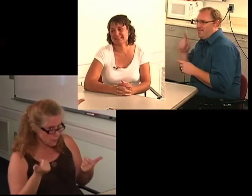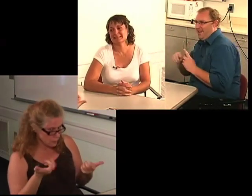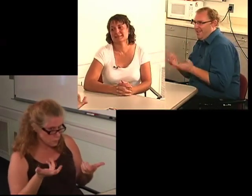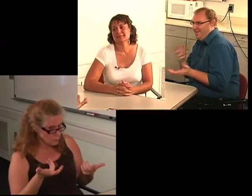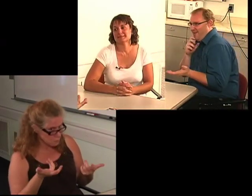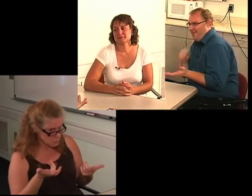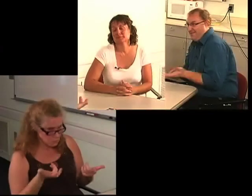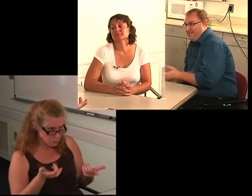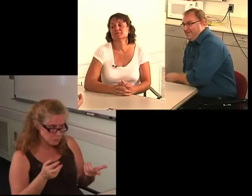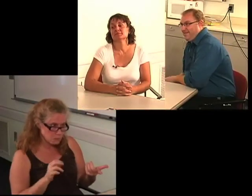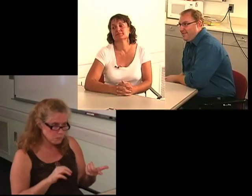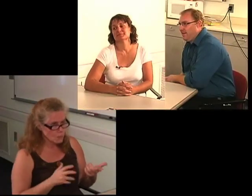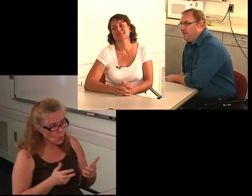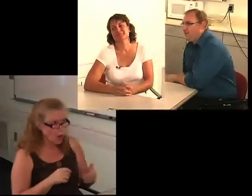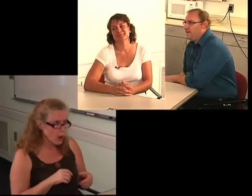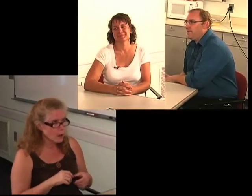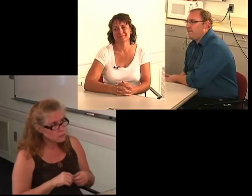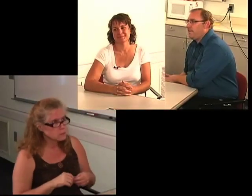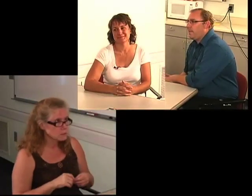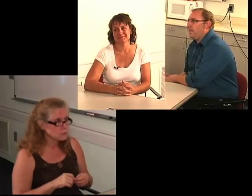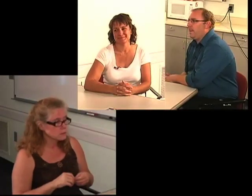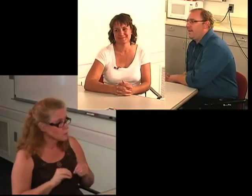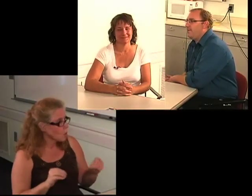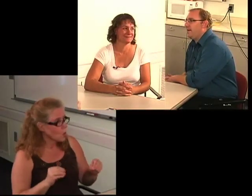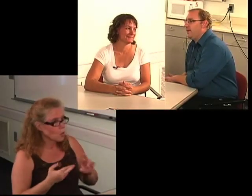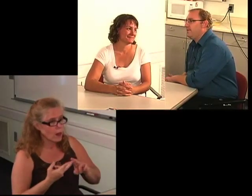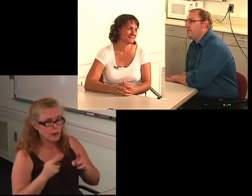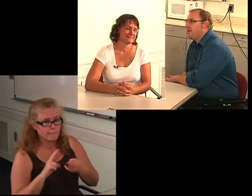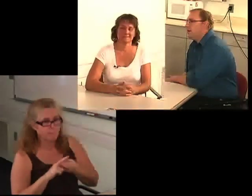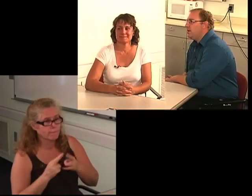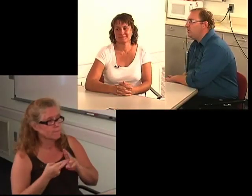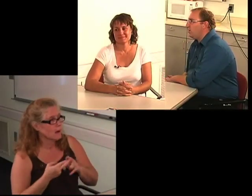I: Hmm. Okay.